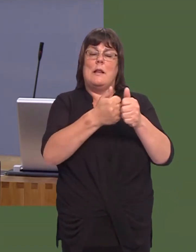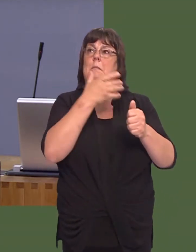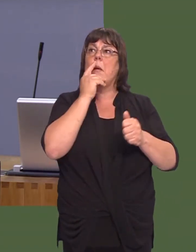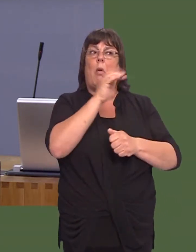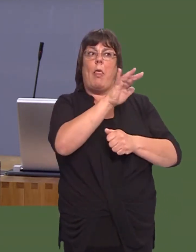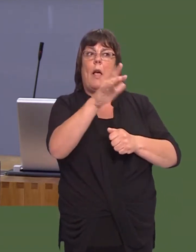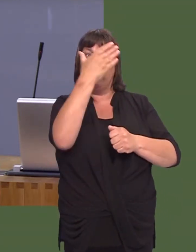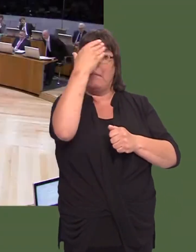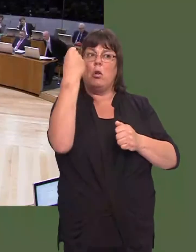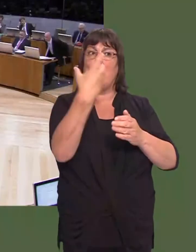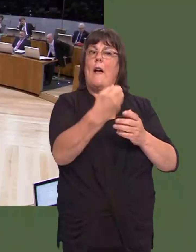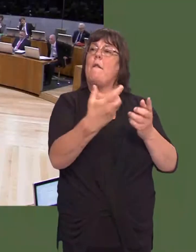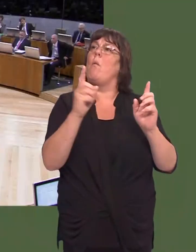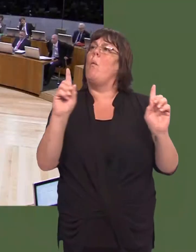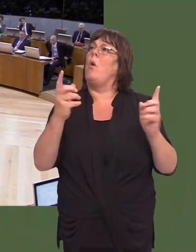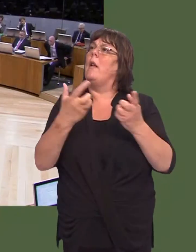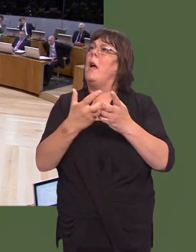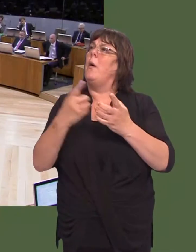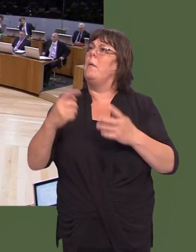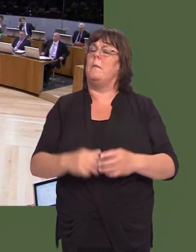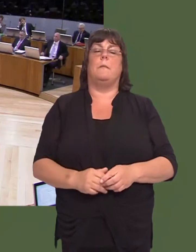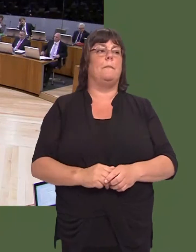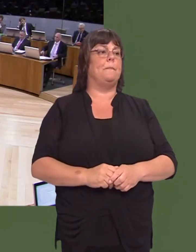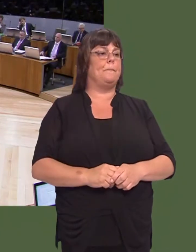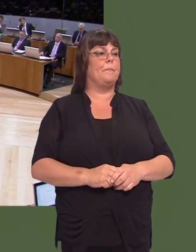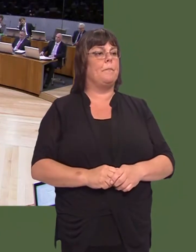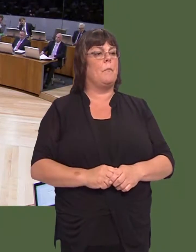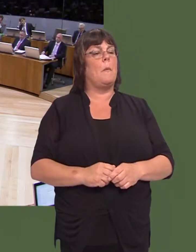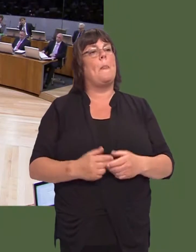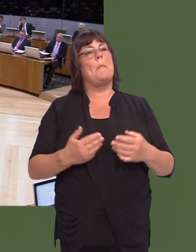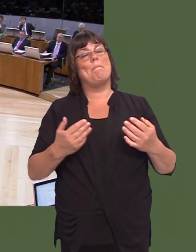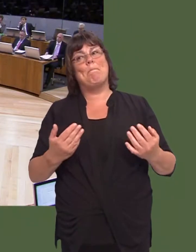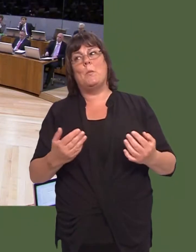Carwyn Jones: Rydym ni yn ystyried, wrth gwrs, unrhyw adroddiad newydd sydd yn dangos ym